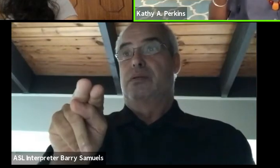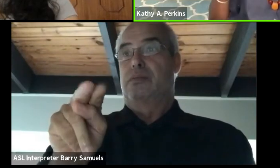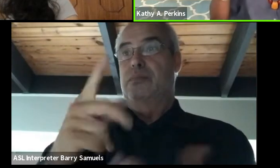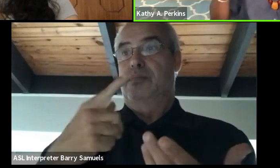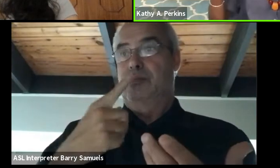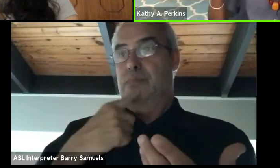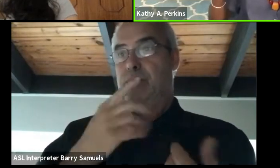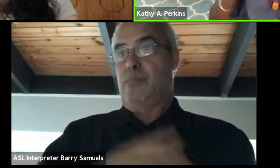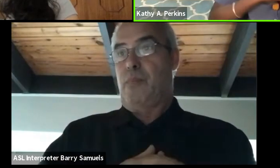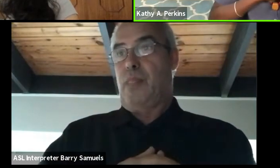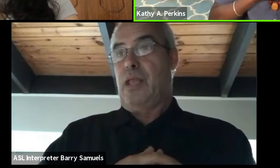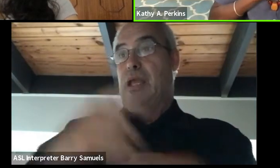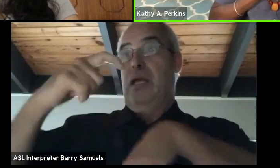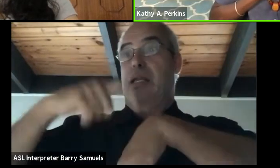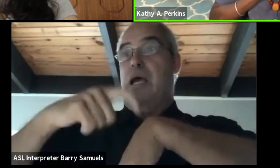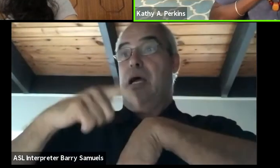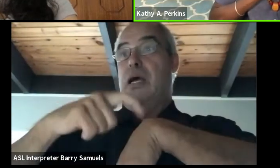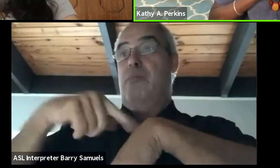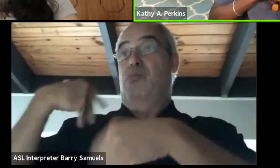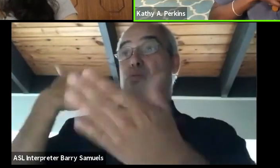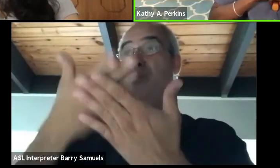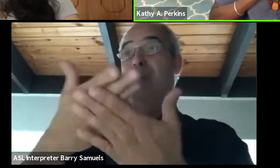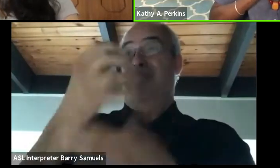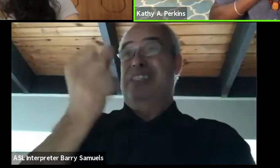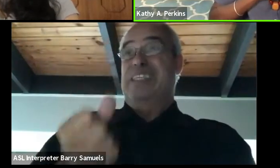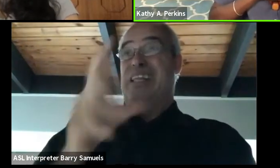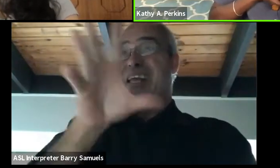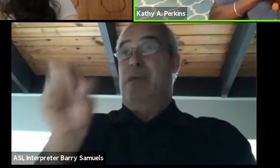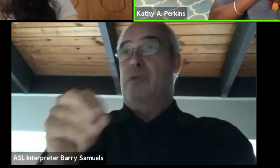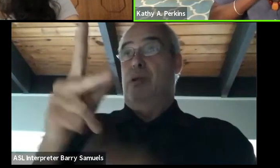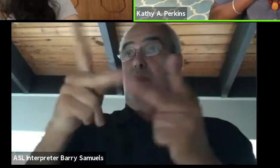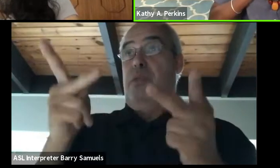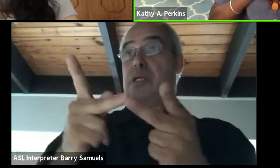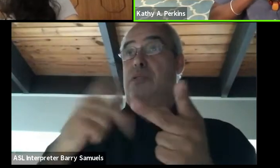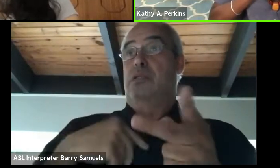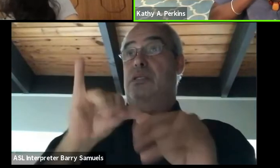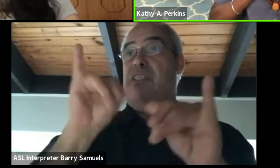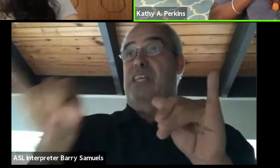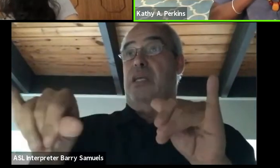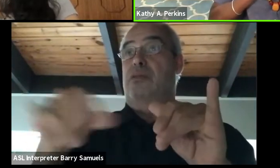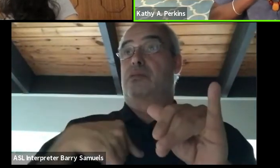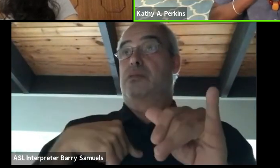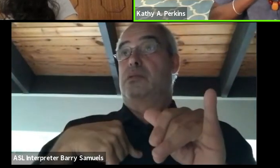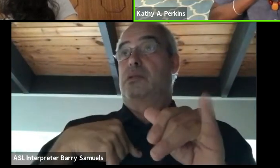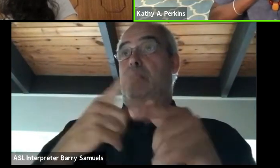by the time I got to South Africa, I had places to stay. And then a friend who knew somebody